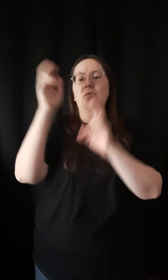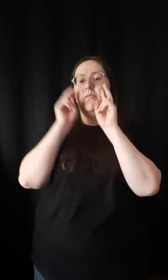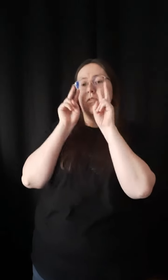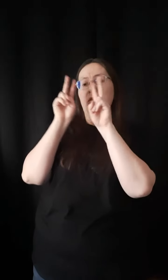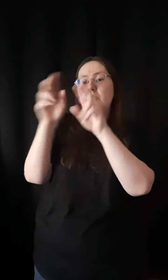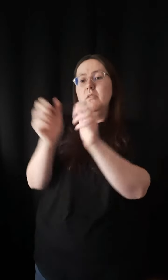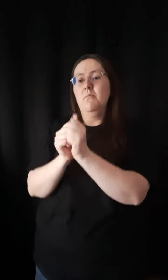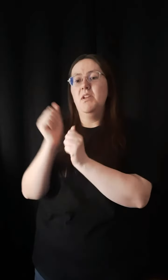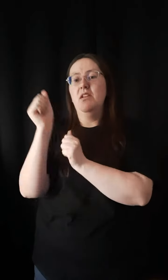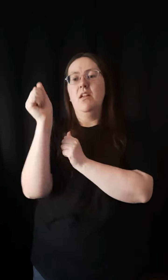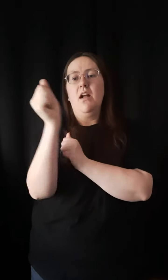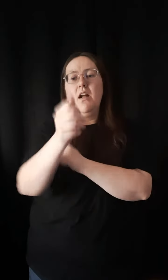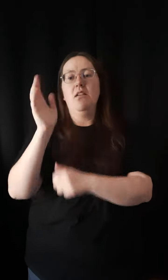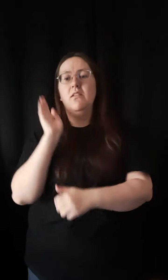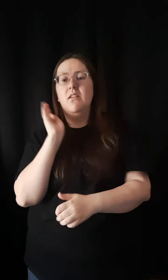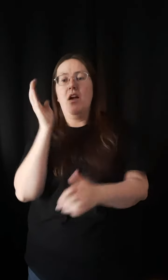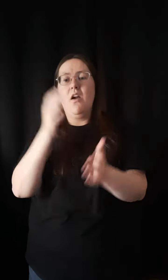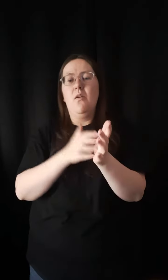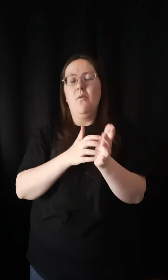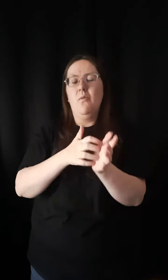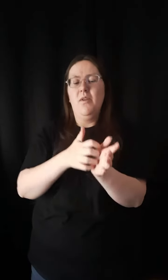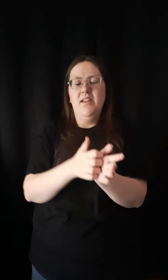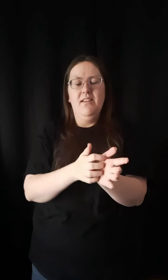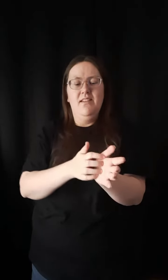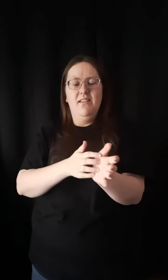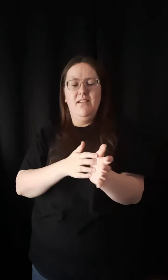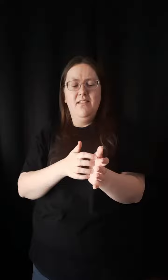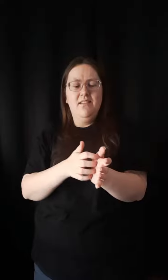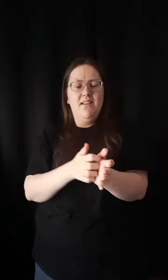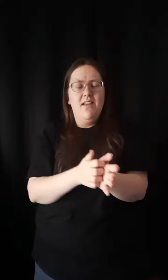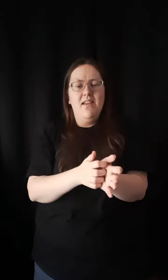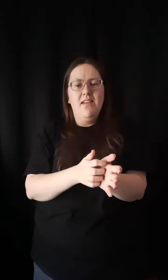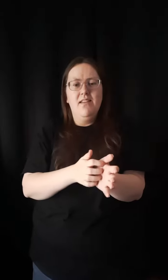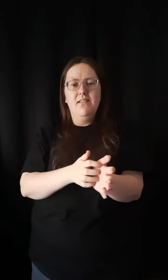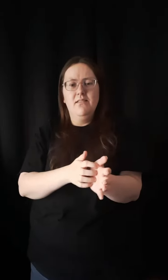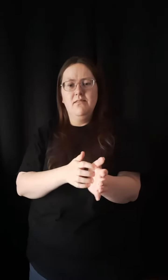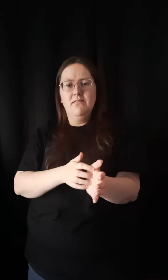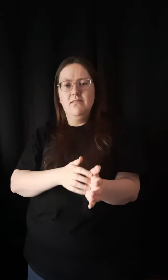That You look beyond our weakness